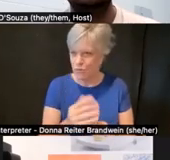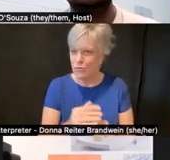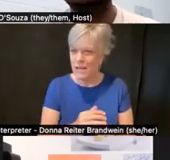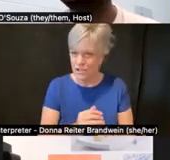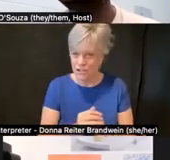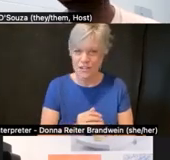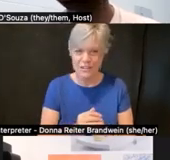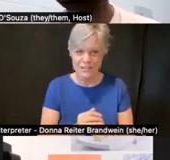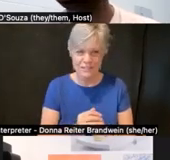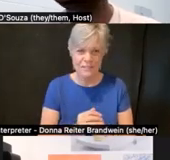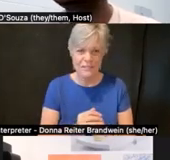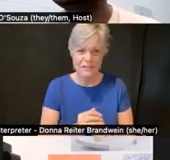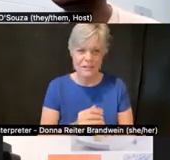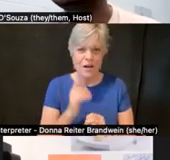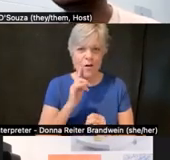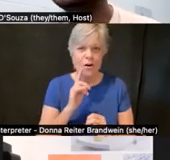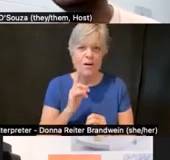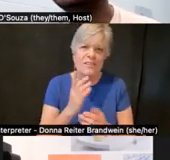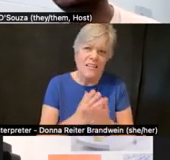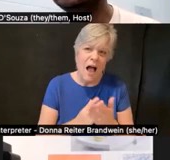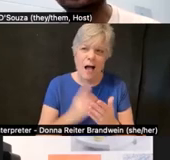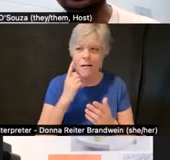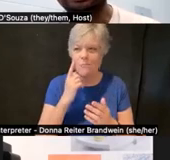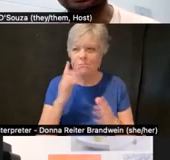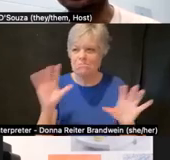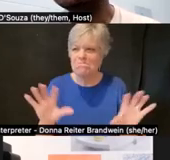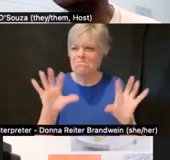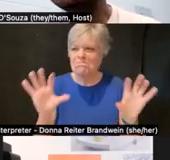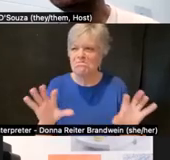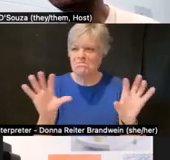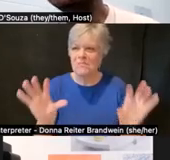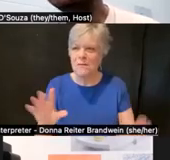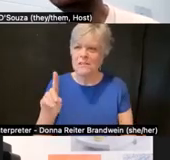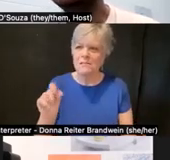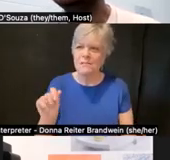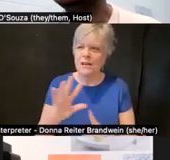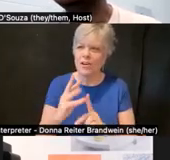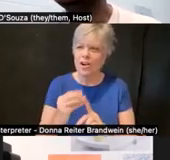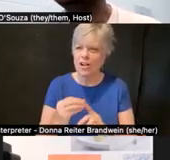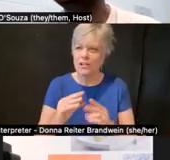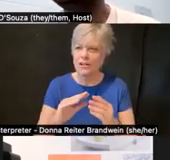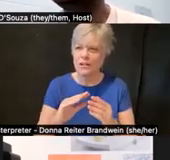that are mostly for decorative purposes of the Disability Cultural Community Center web page